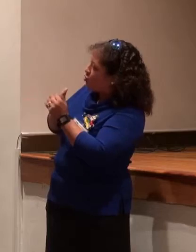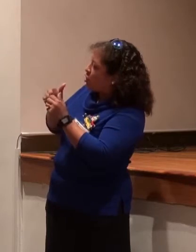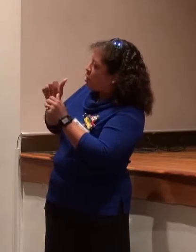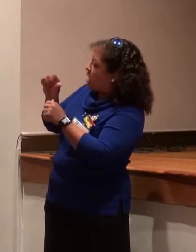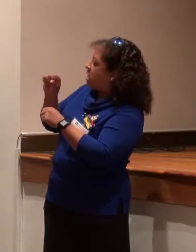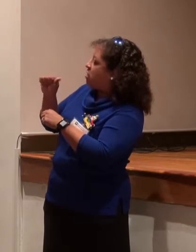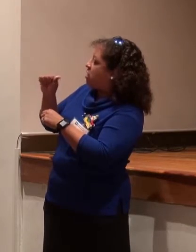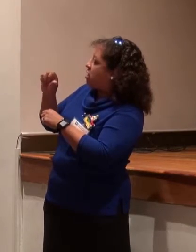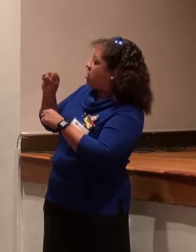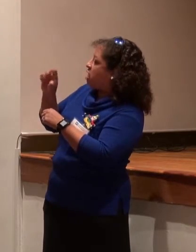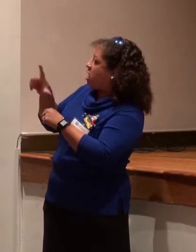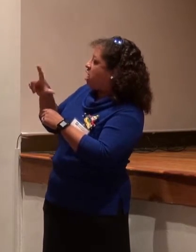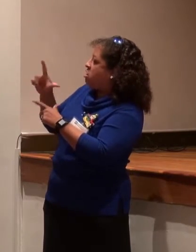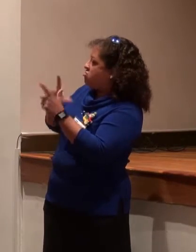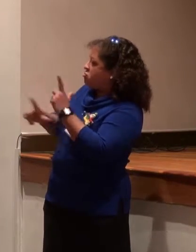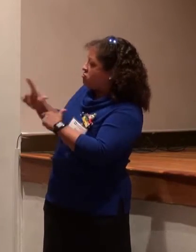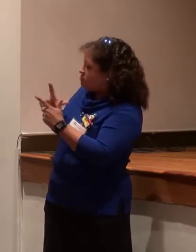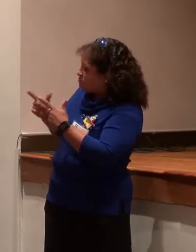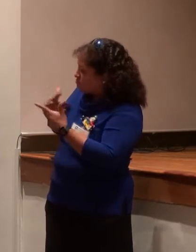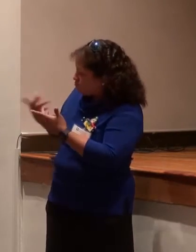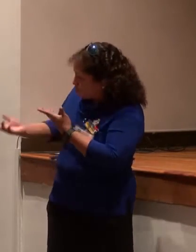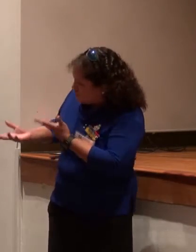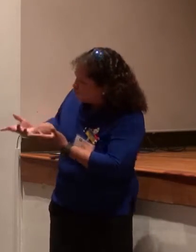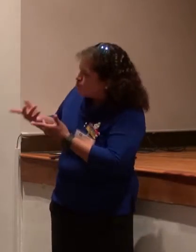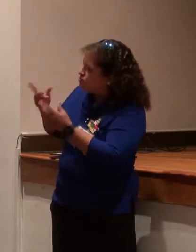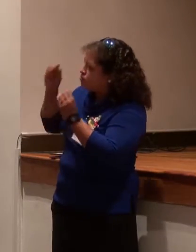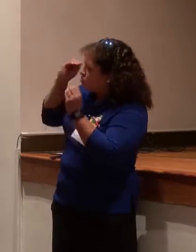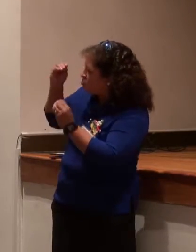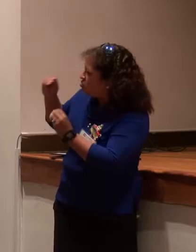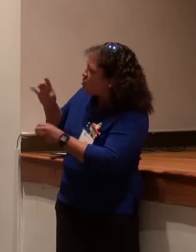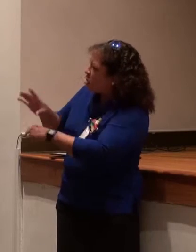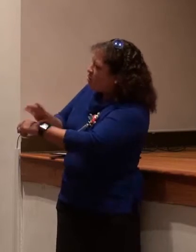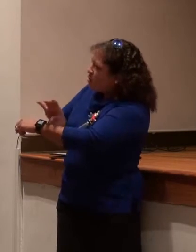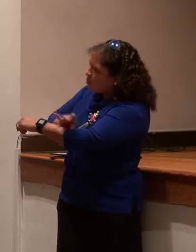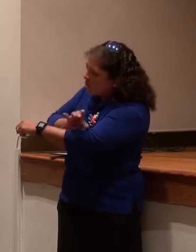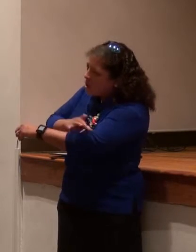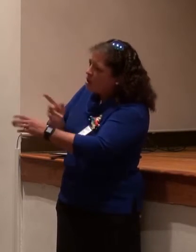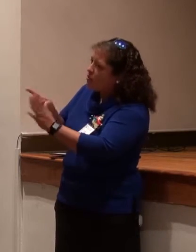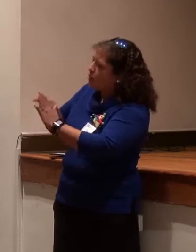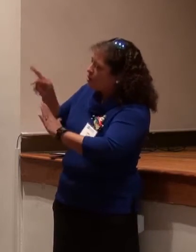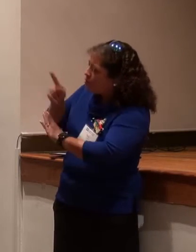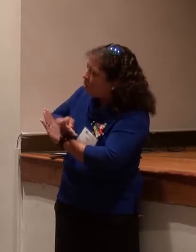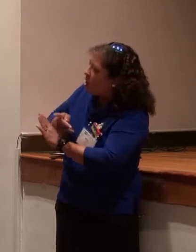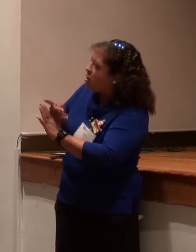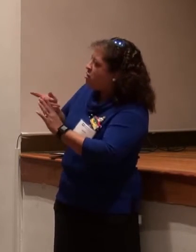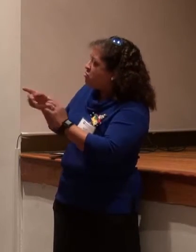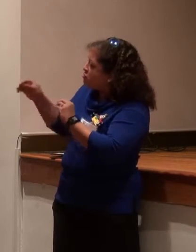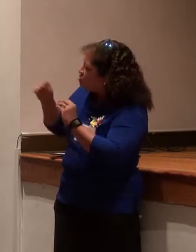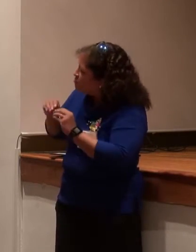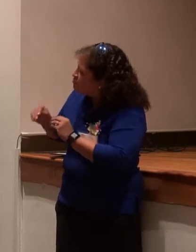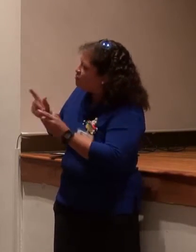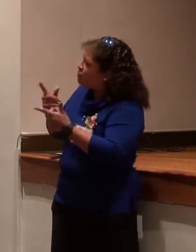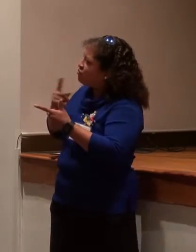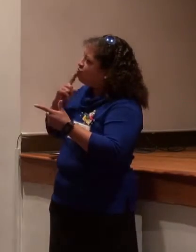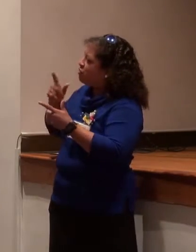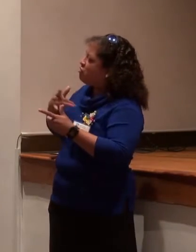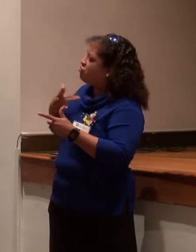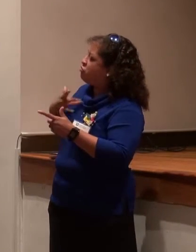We like to teach the guests American Sign Language. and we teach them about computers, programming,